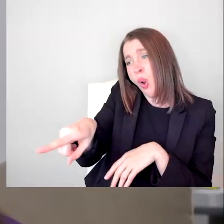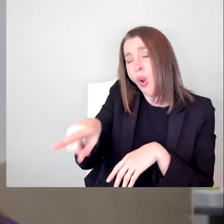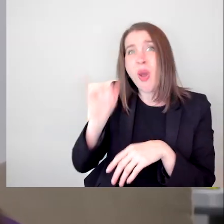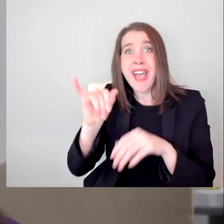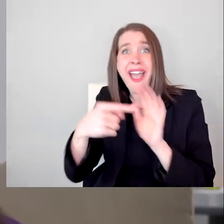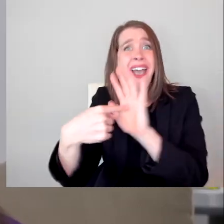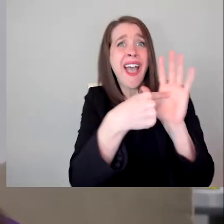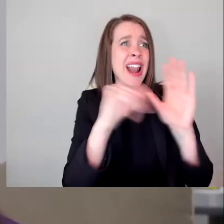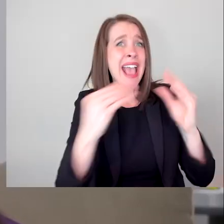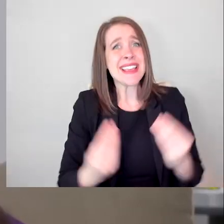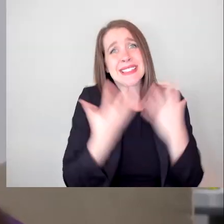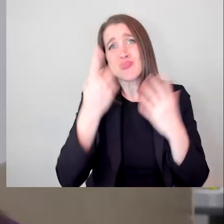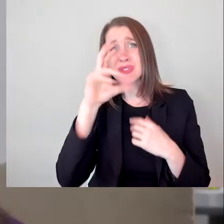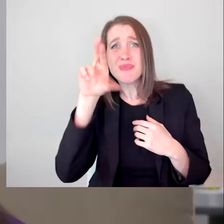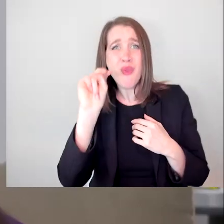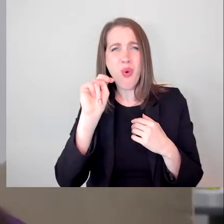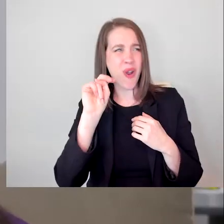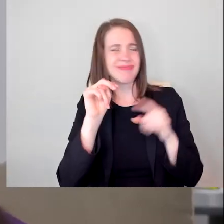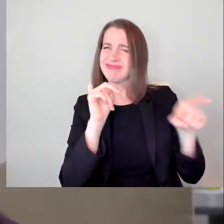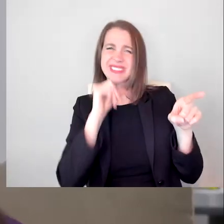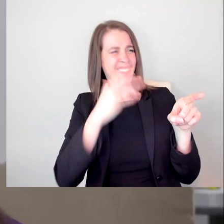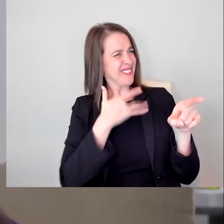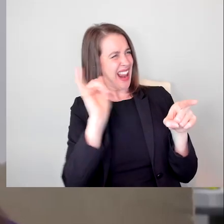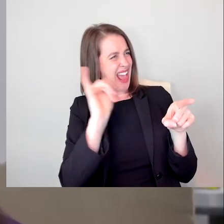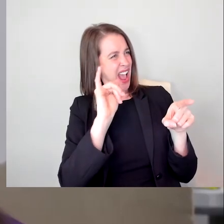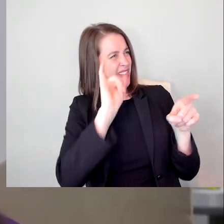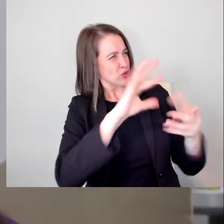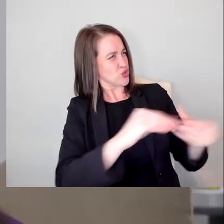being told by us. I still feel like anytime I enter